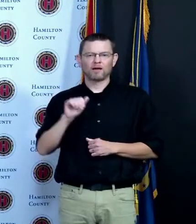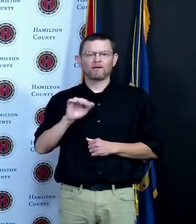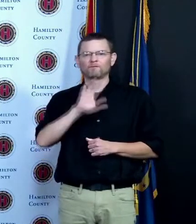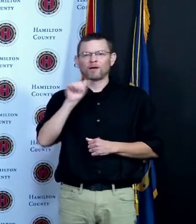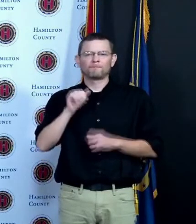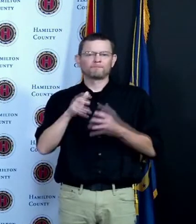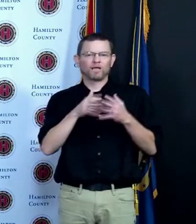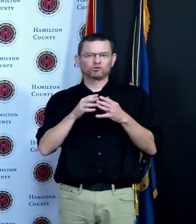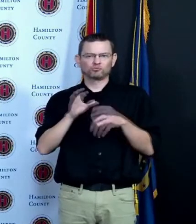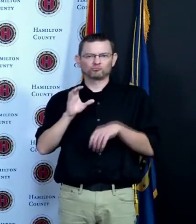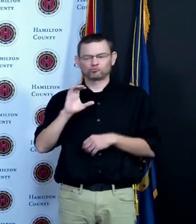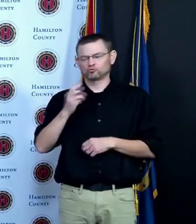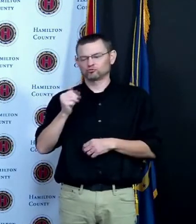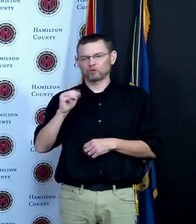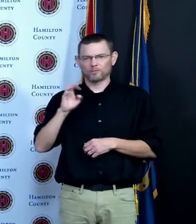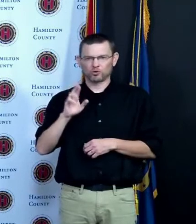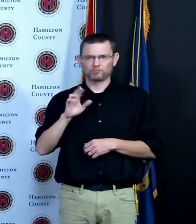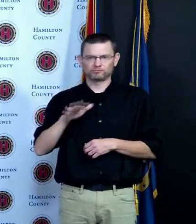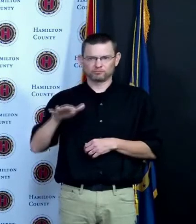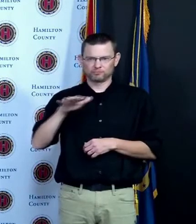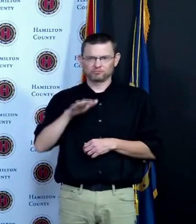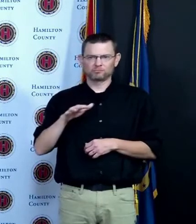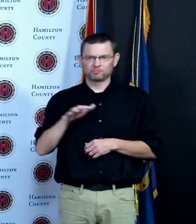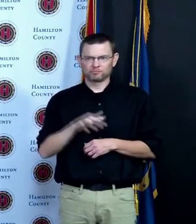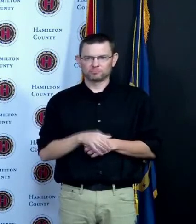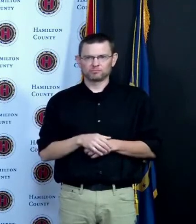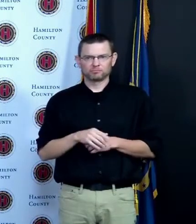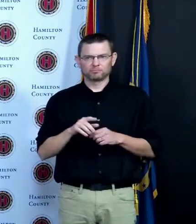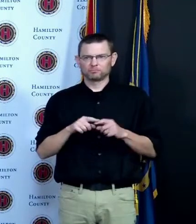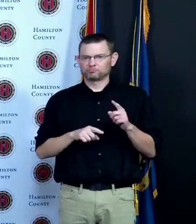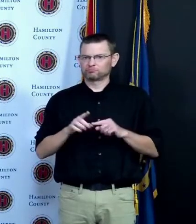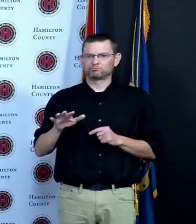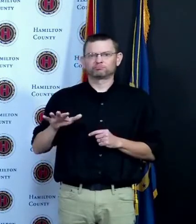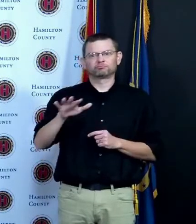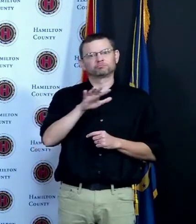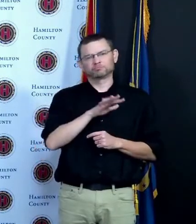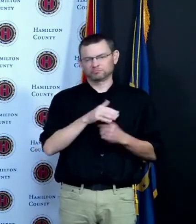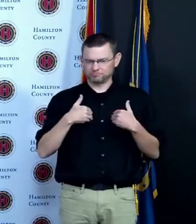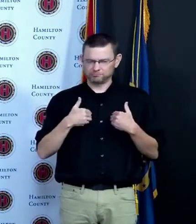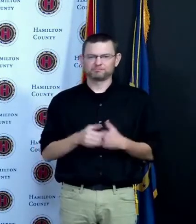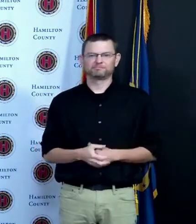gives you an idea they're all over the place and then we have the hospitals in addition